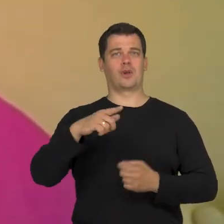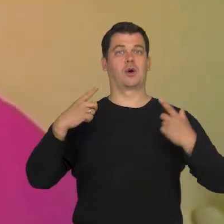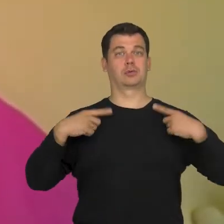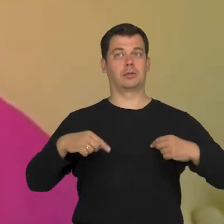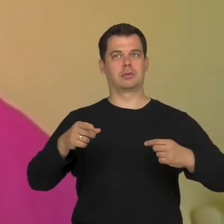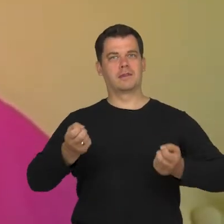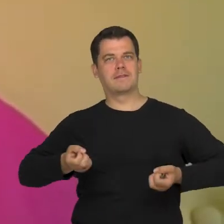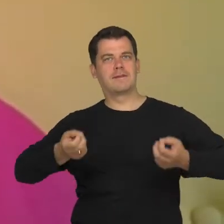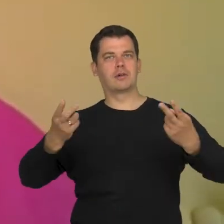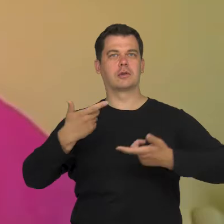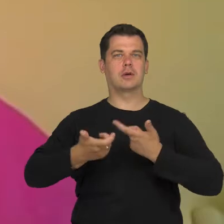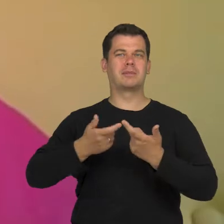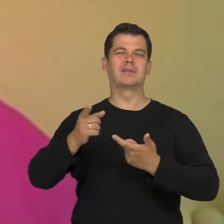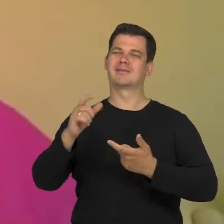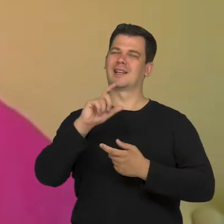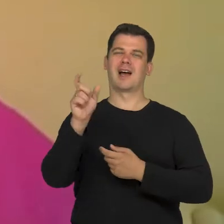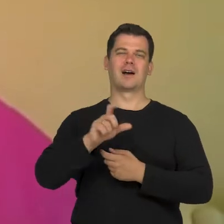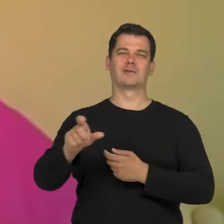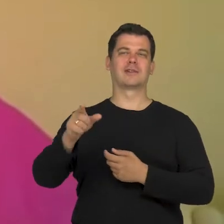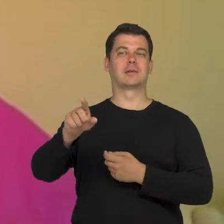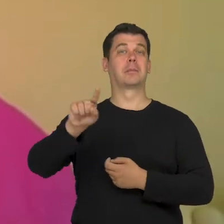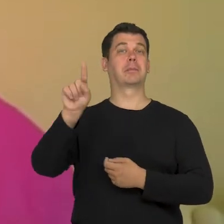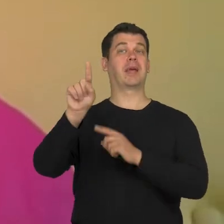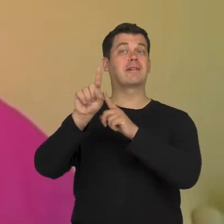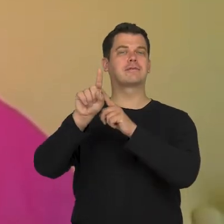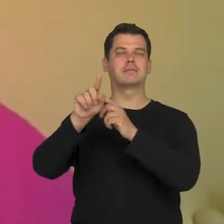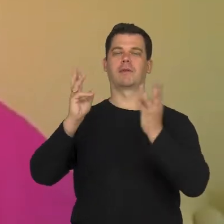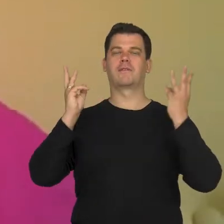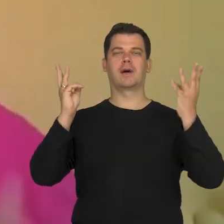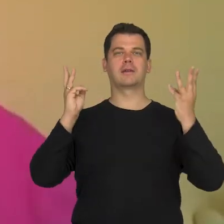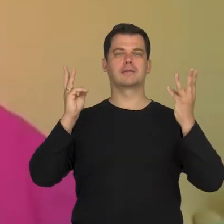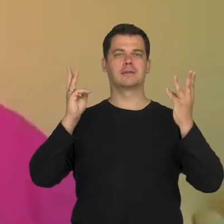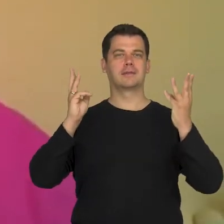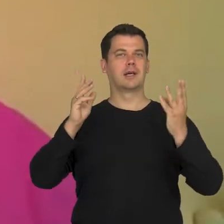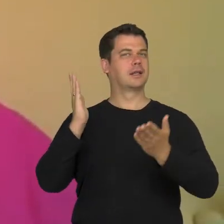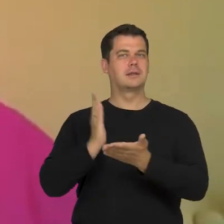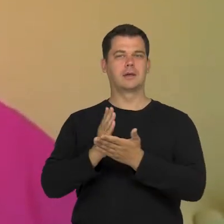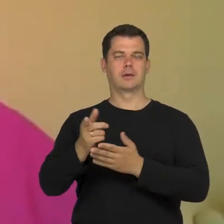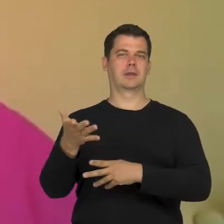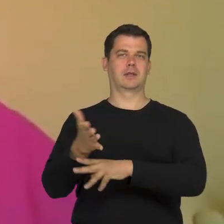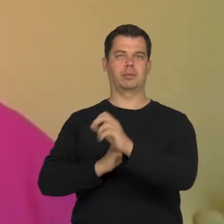but their disability is pushed to the foreground.